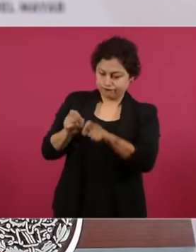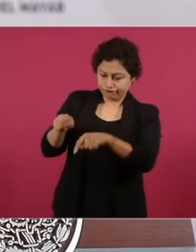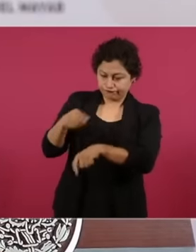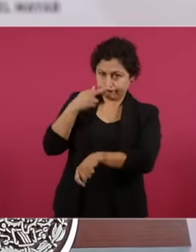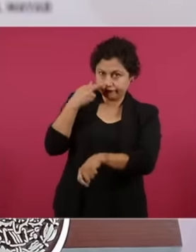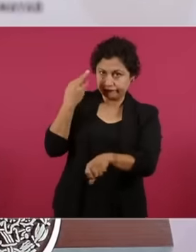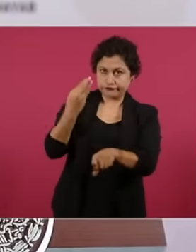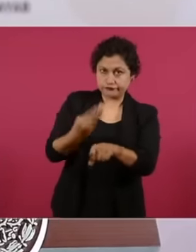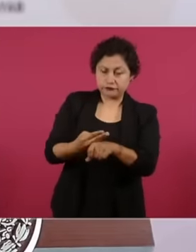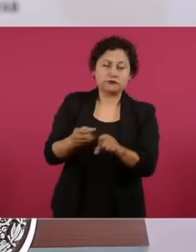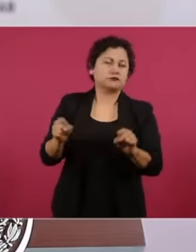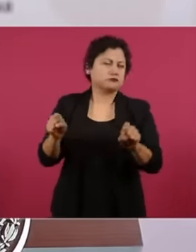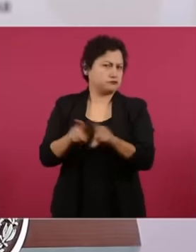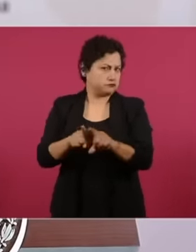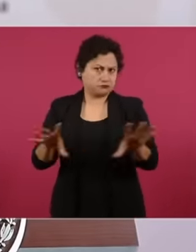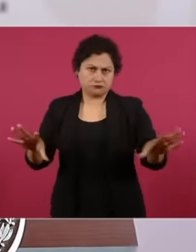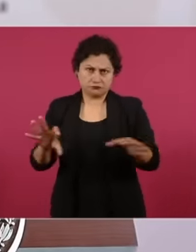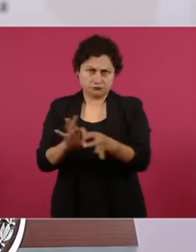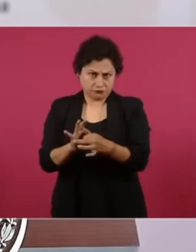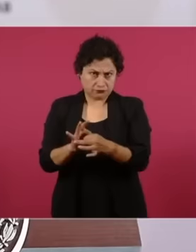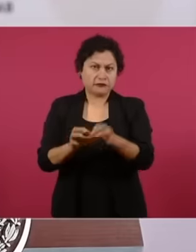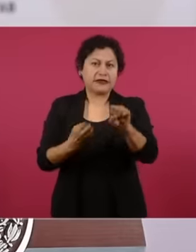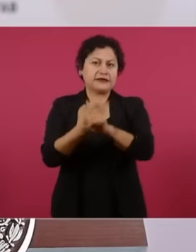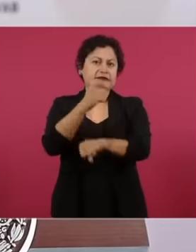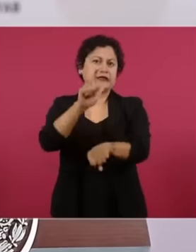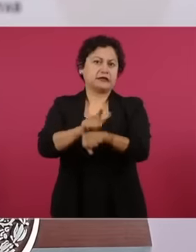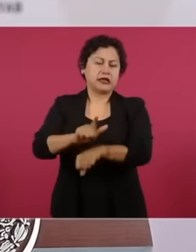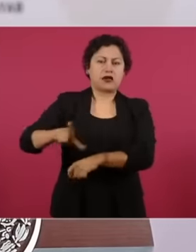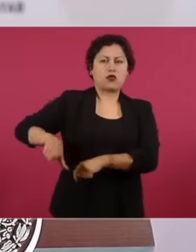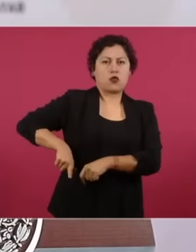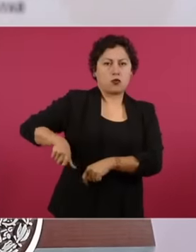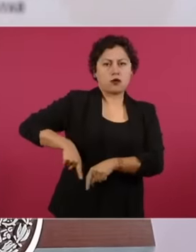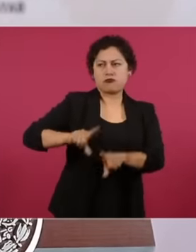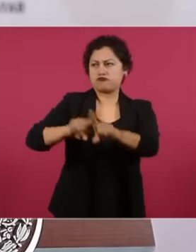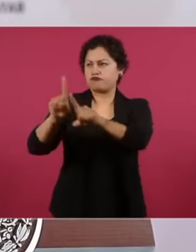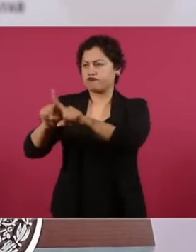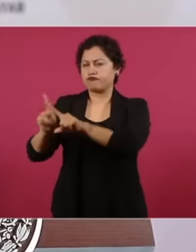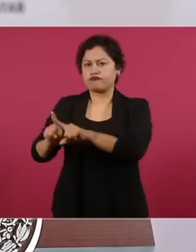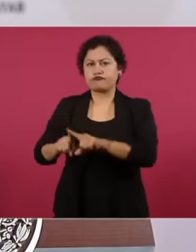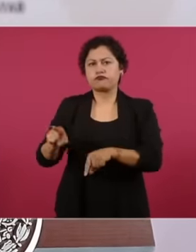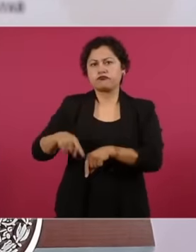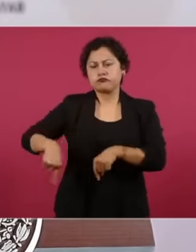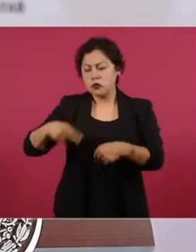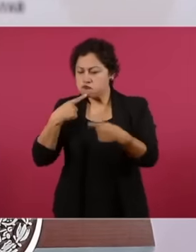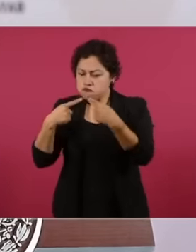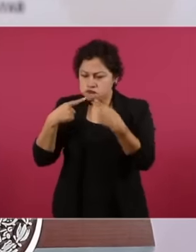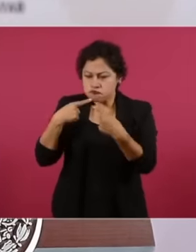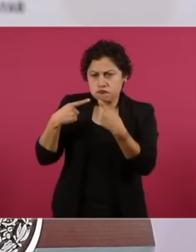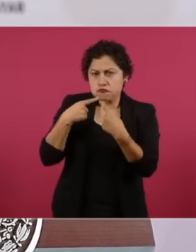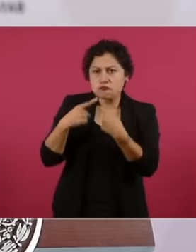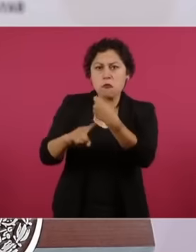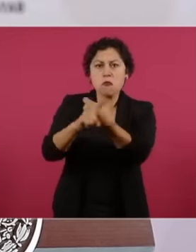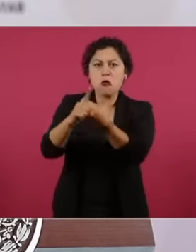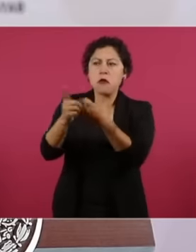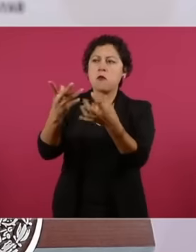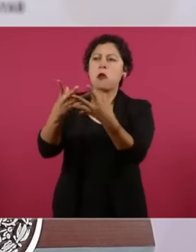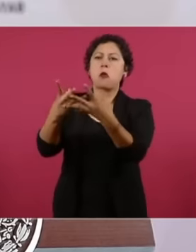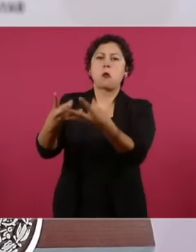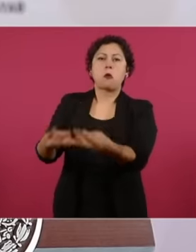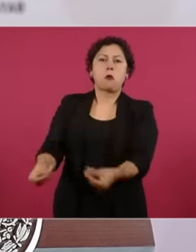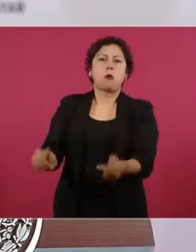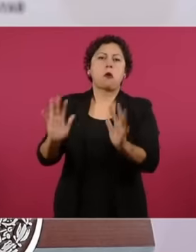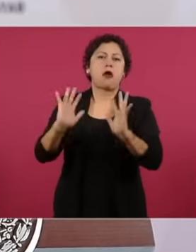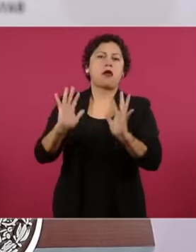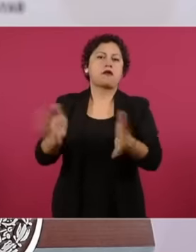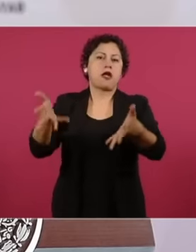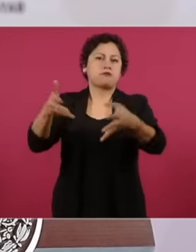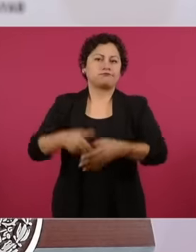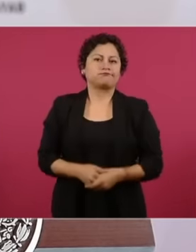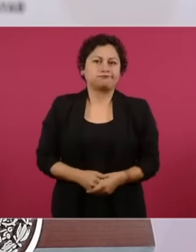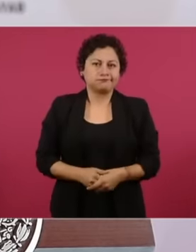state government with the municipalities and that problem has already been resolved and you know that tourist activity